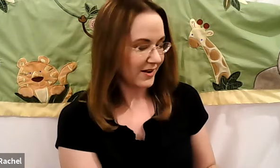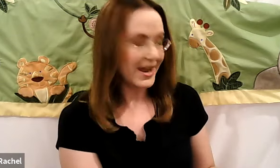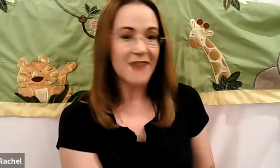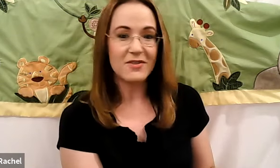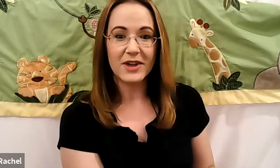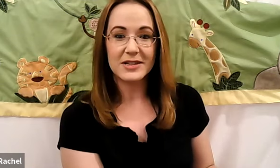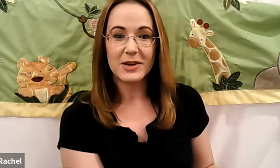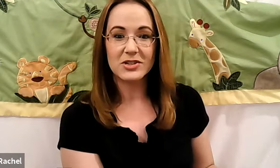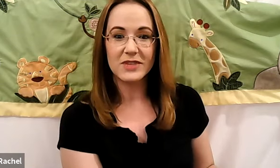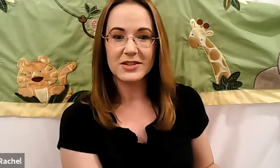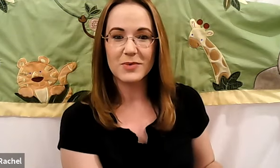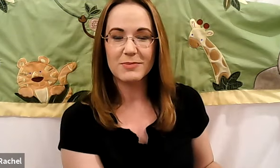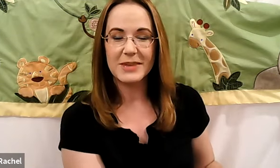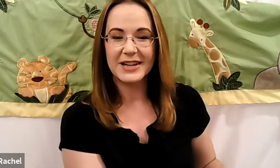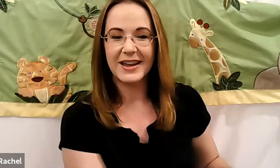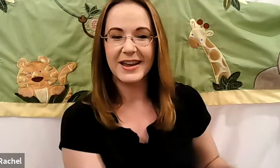Rachel: I have a very special listener with me today.